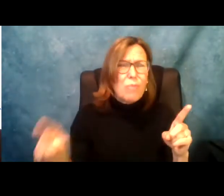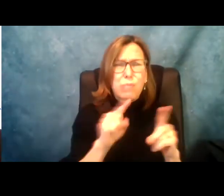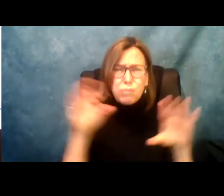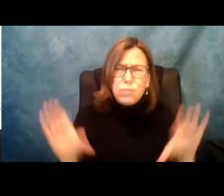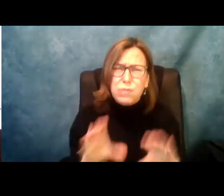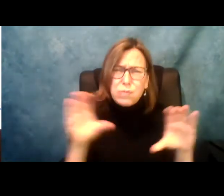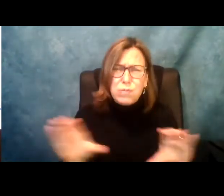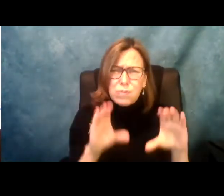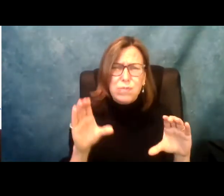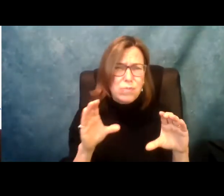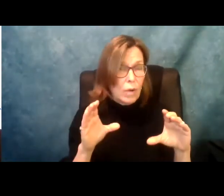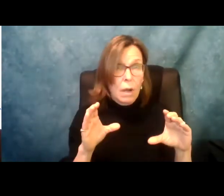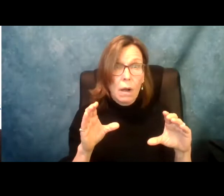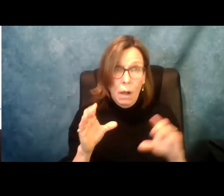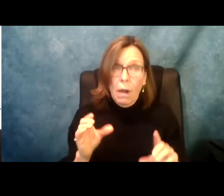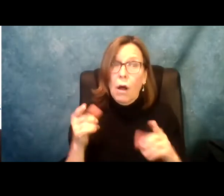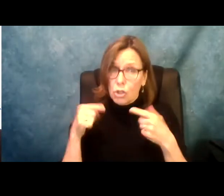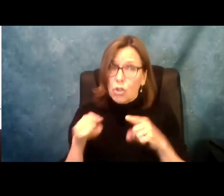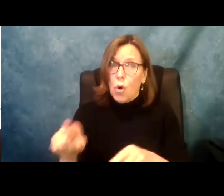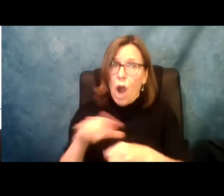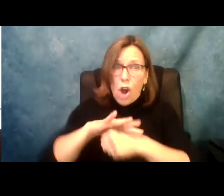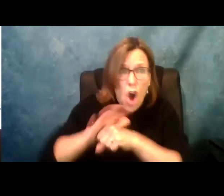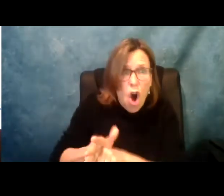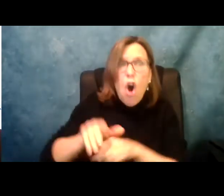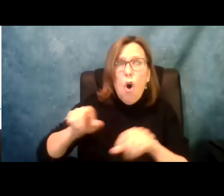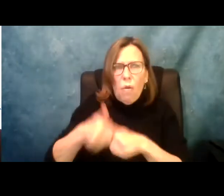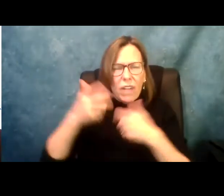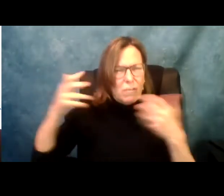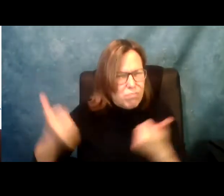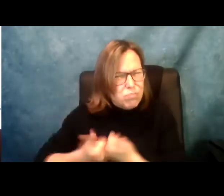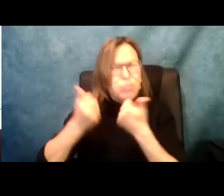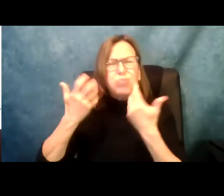you, again, and again, and again for all the work that